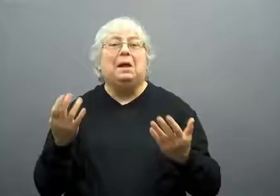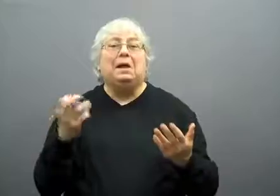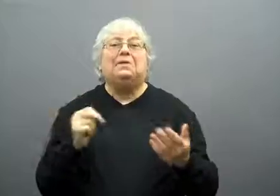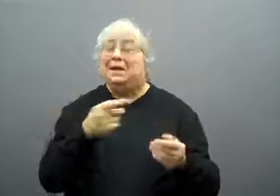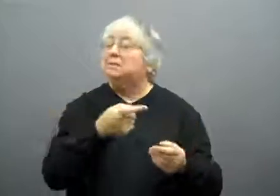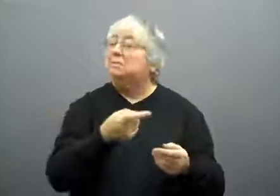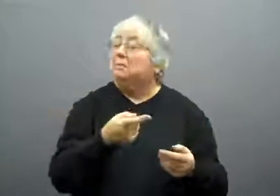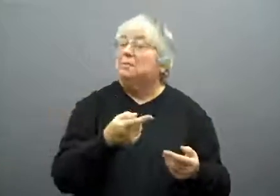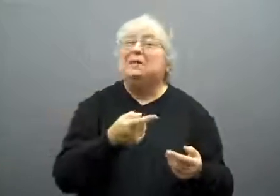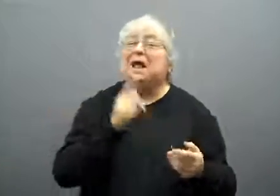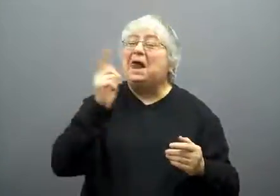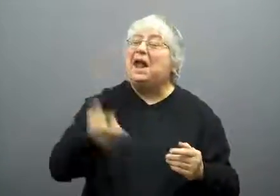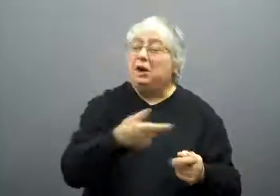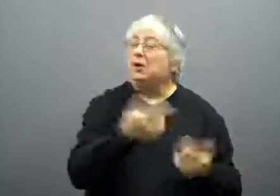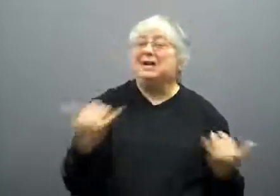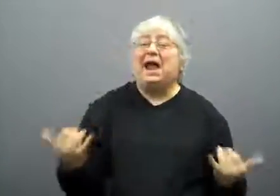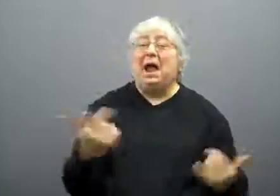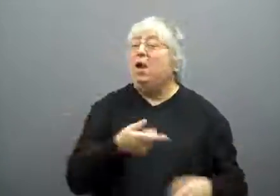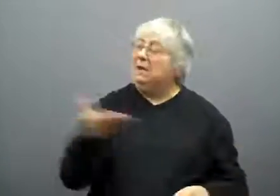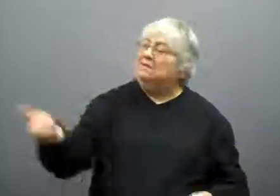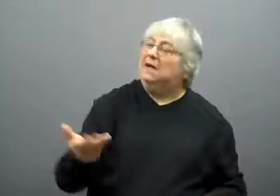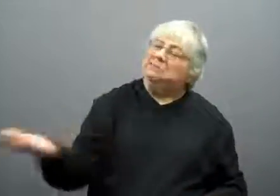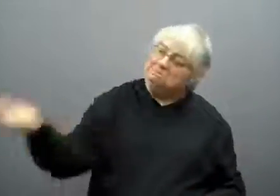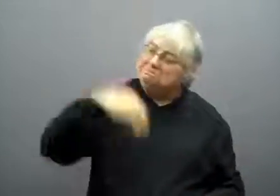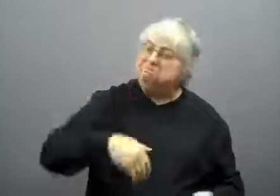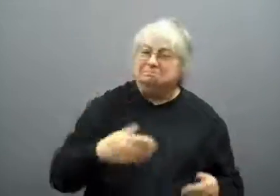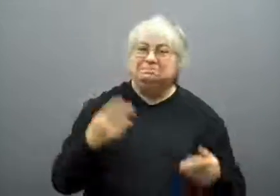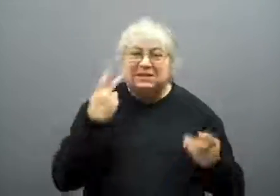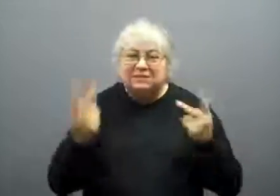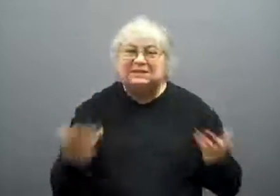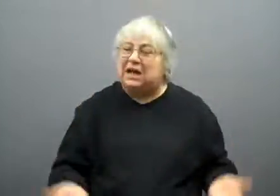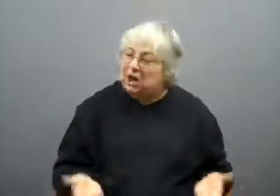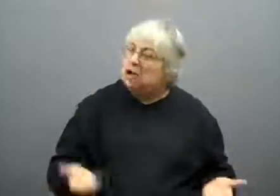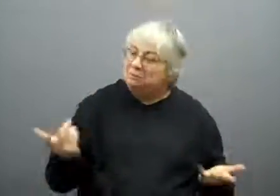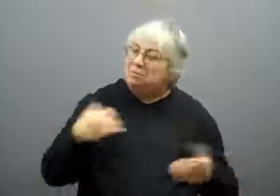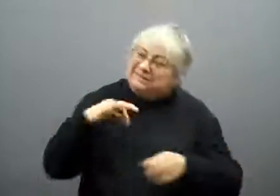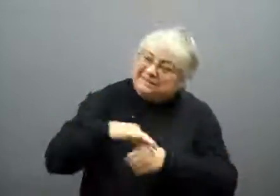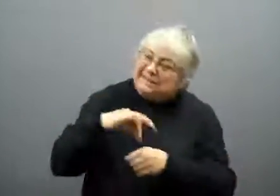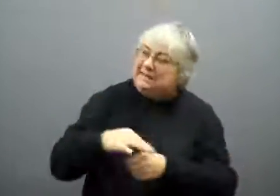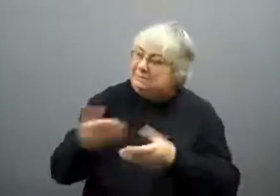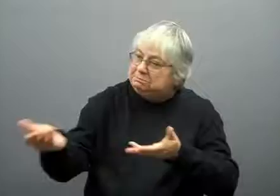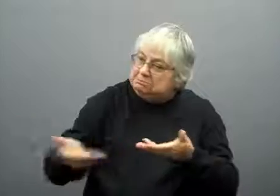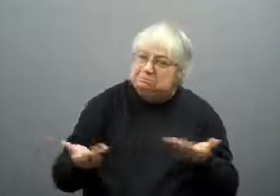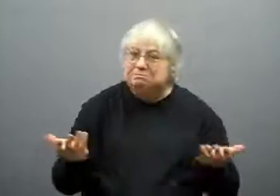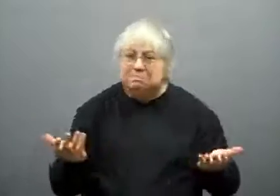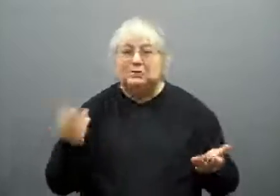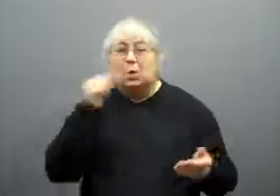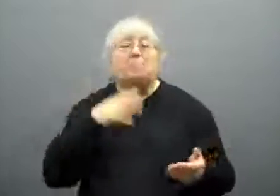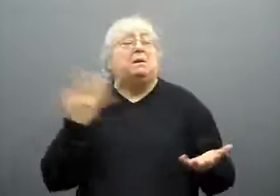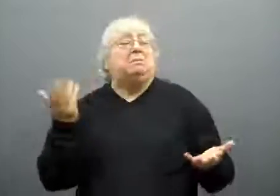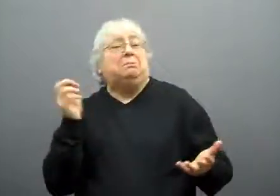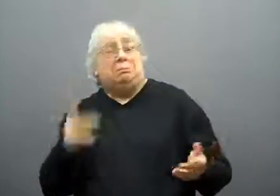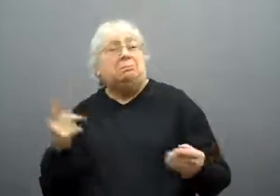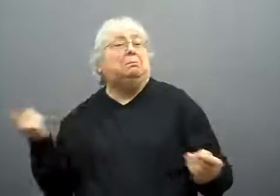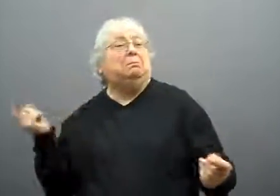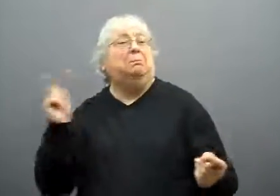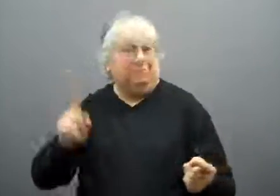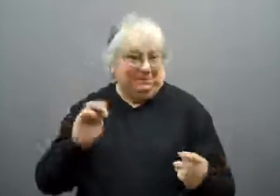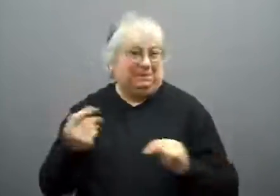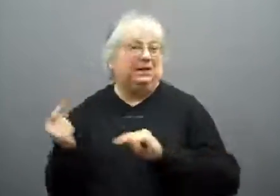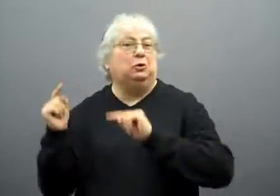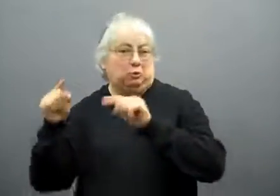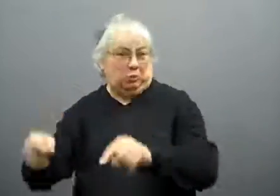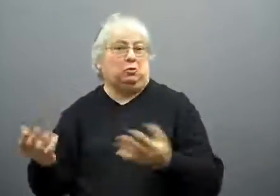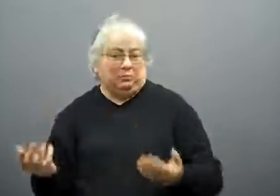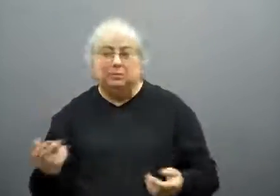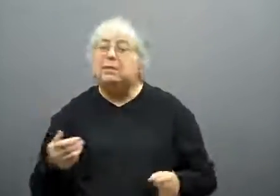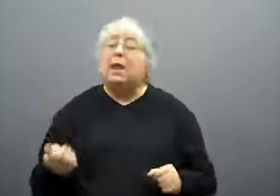So at this time, he had invited her to come for tea.